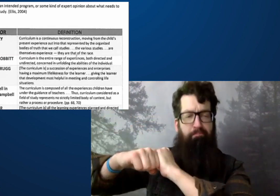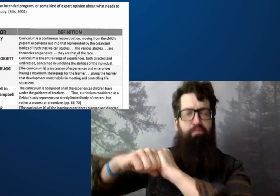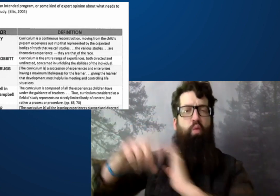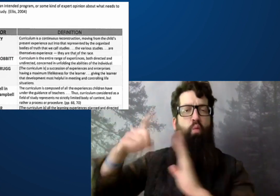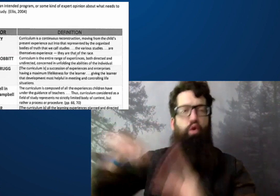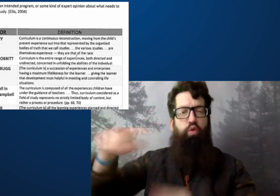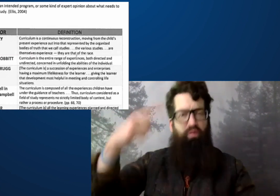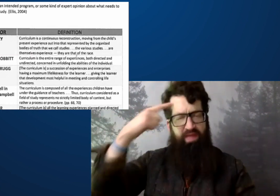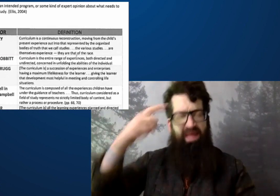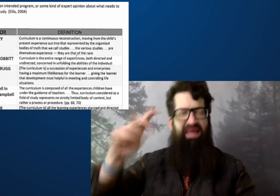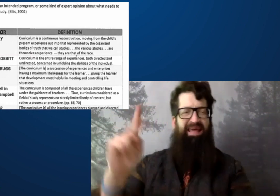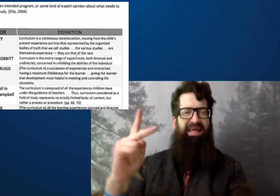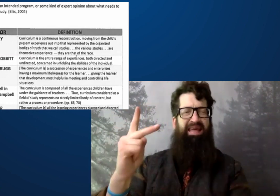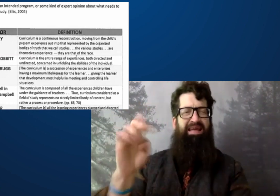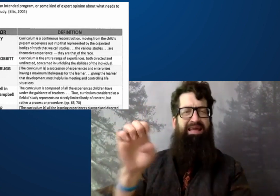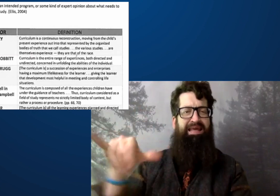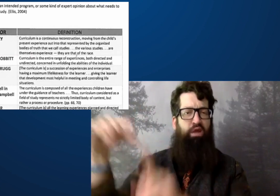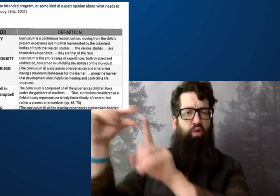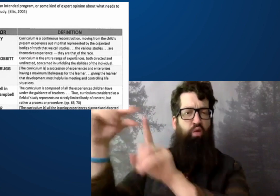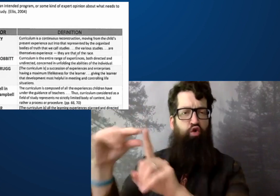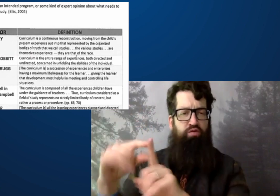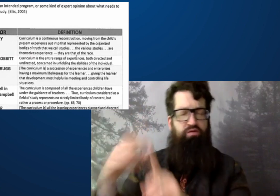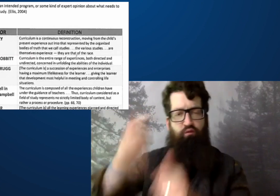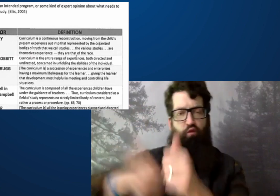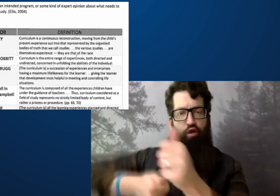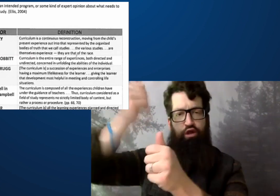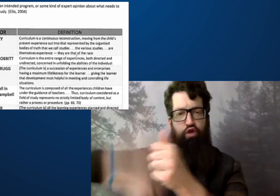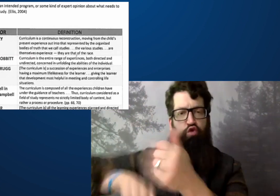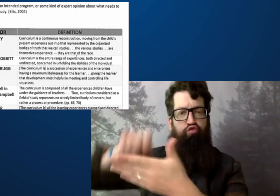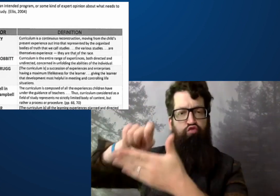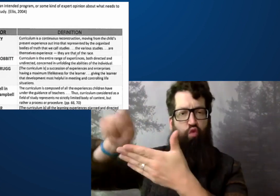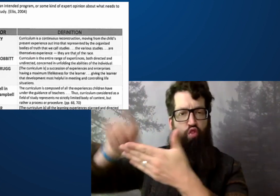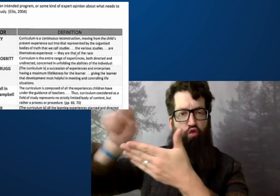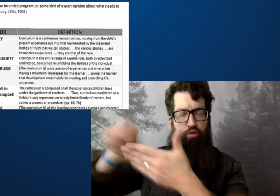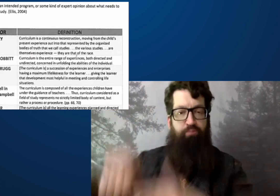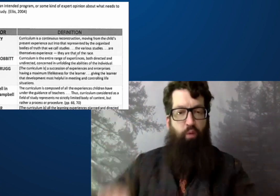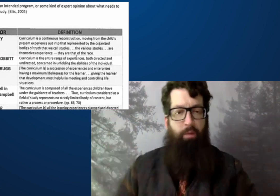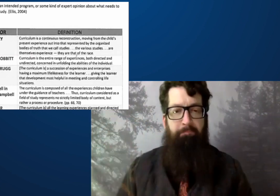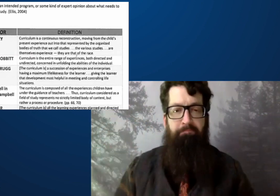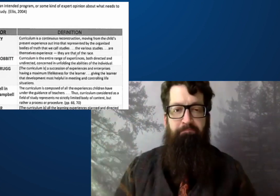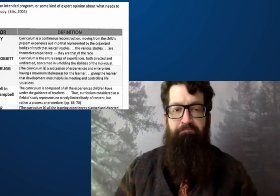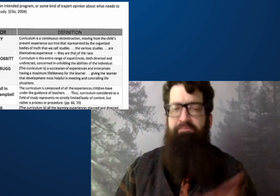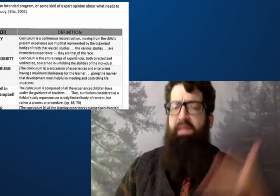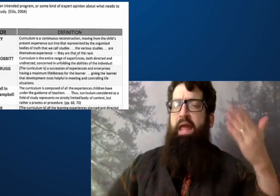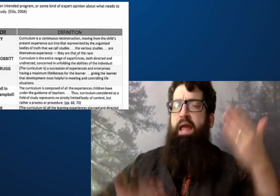I'd like you to summarize them in a few key words.